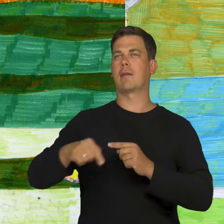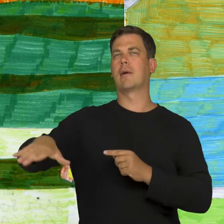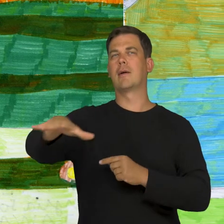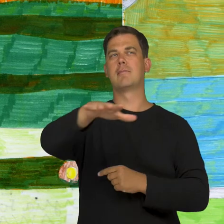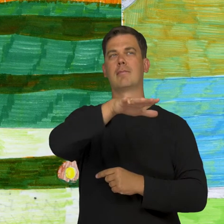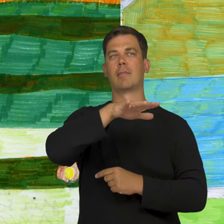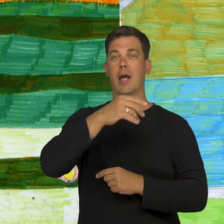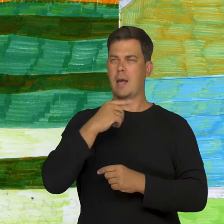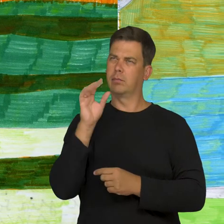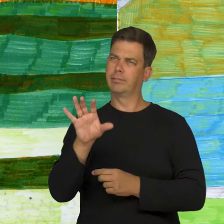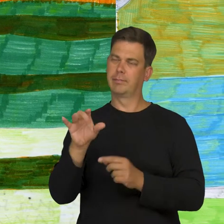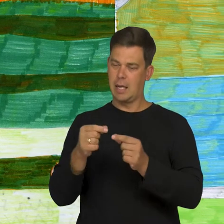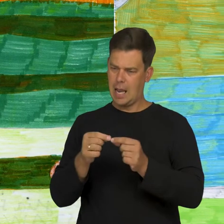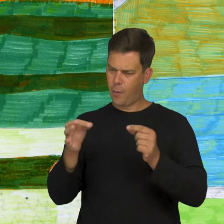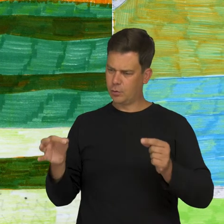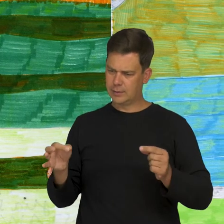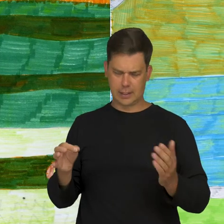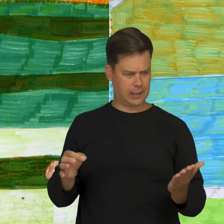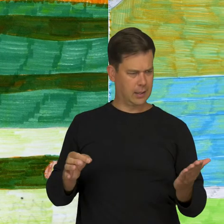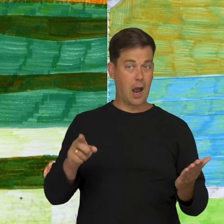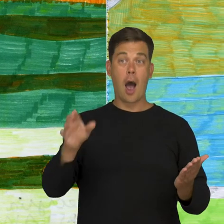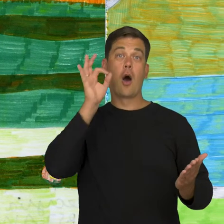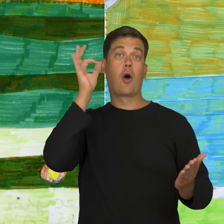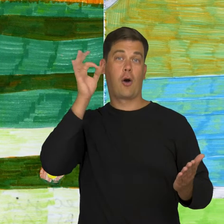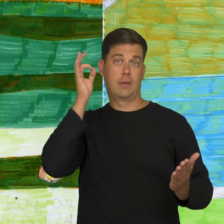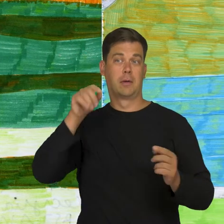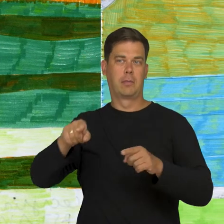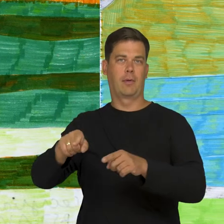We were checking the sticks in the atlas at home, in the room by my cat, on the bed.